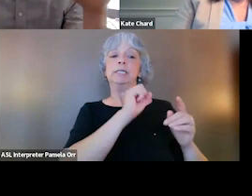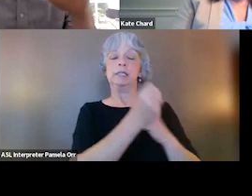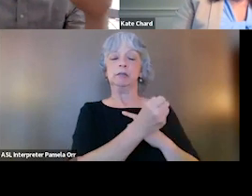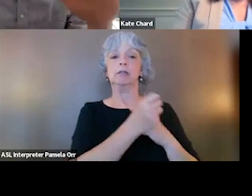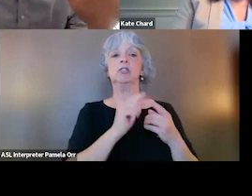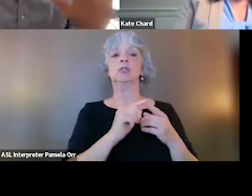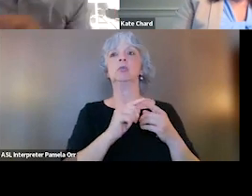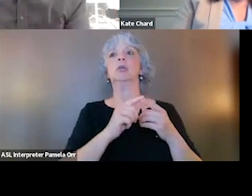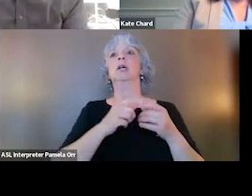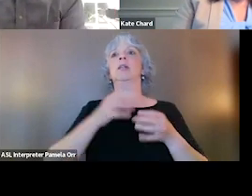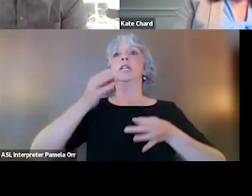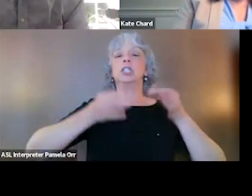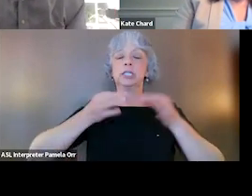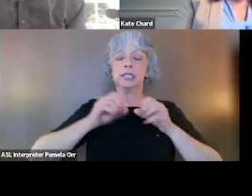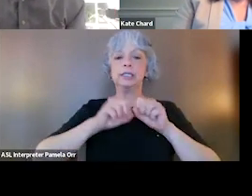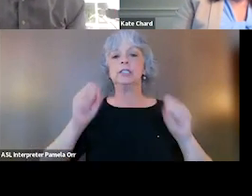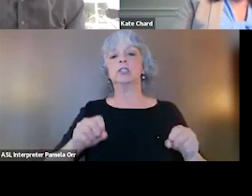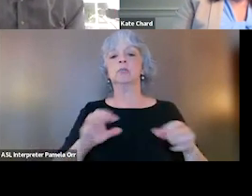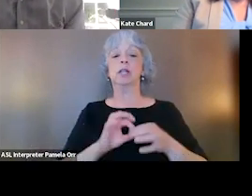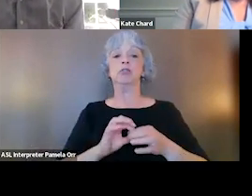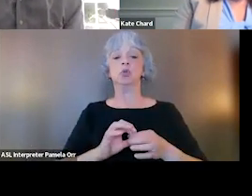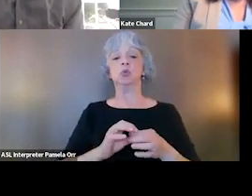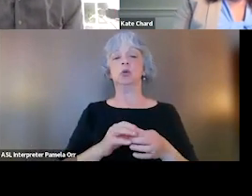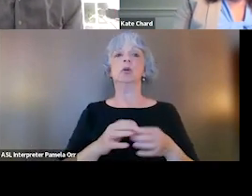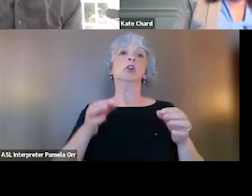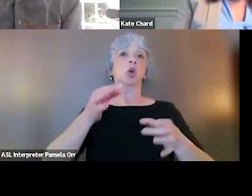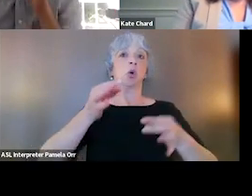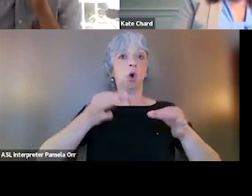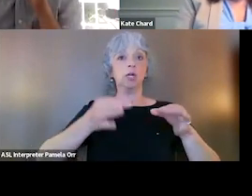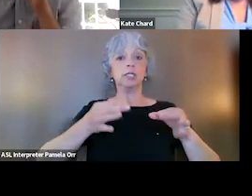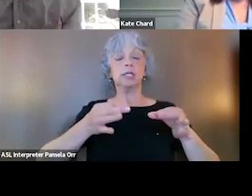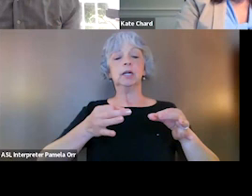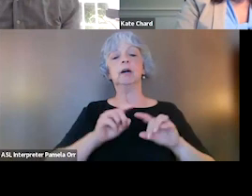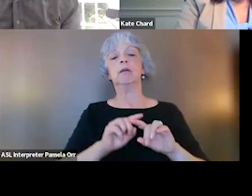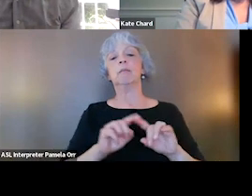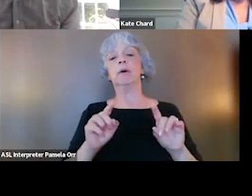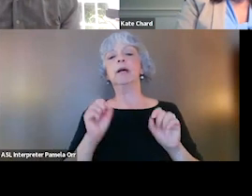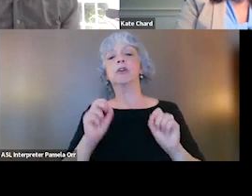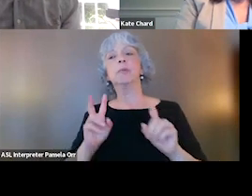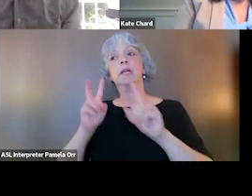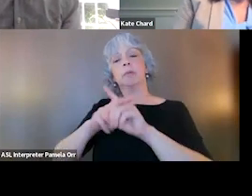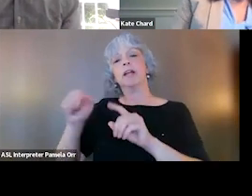and particularly, thinking about it in terms of courts, but I think it can be applied in other settings as well.